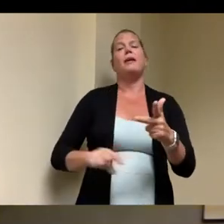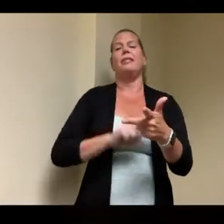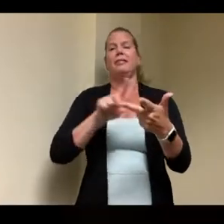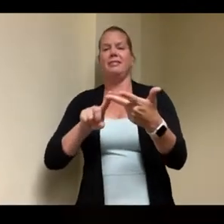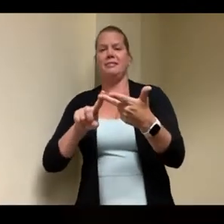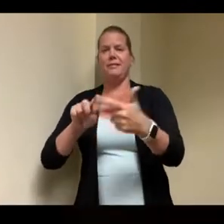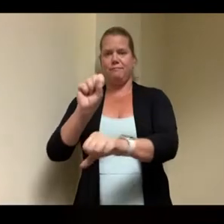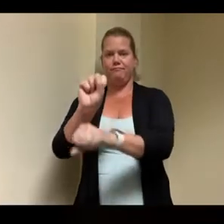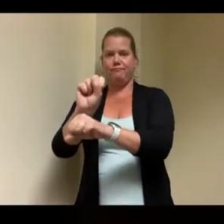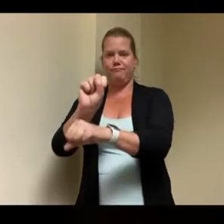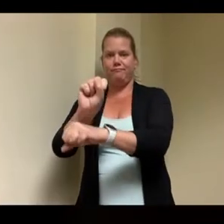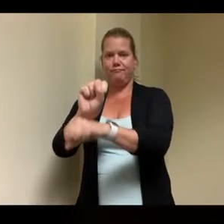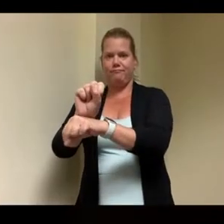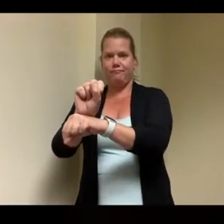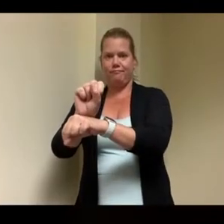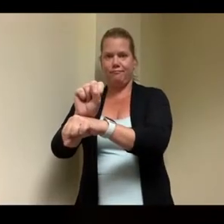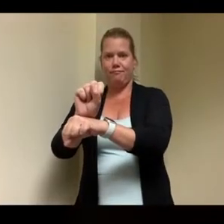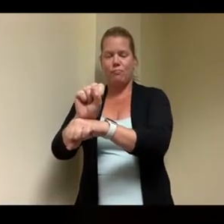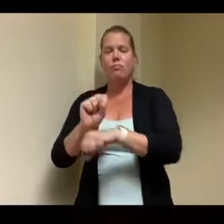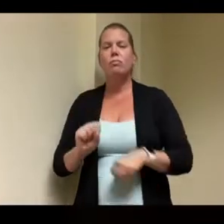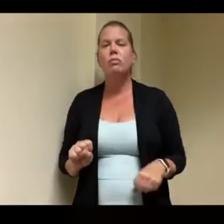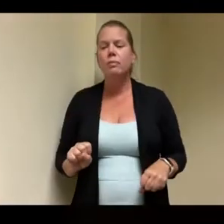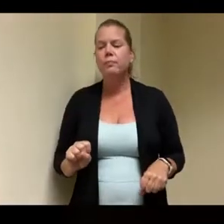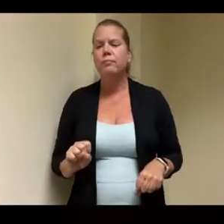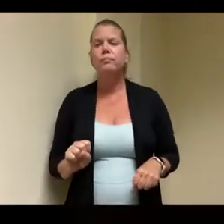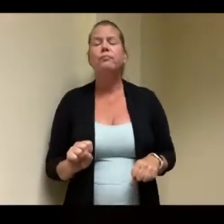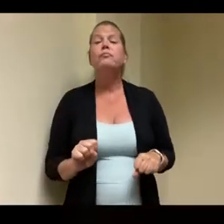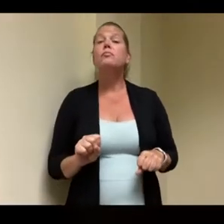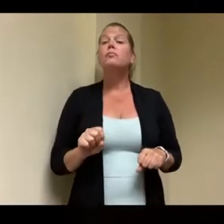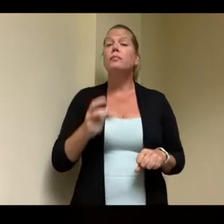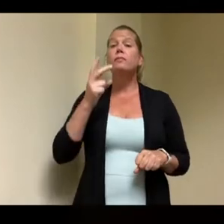see a lot of working all over metropolitan boston we have